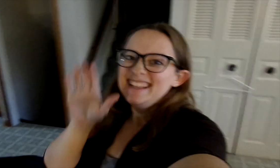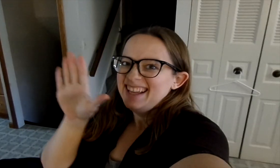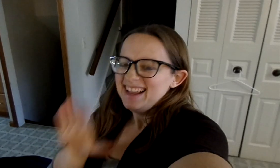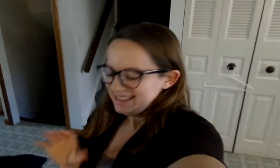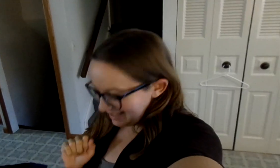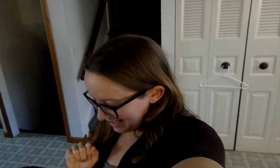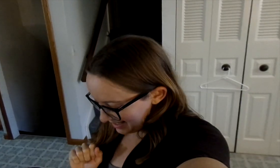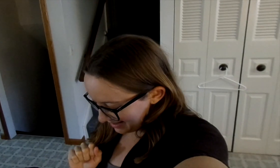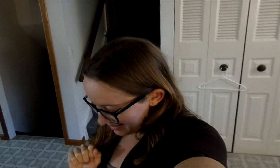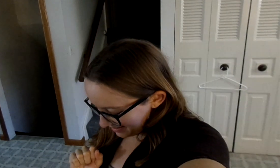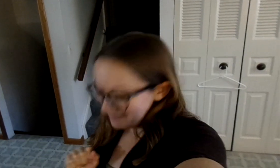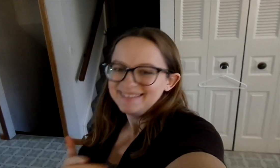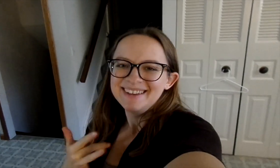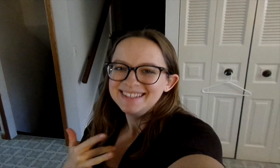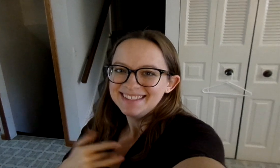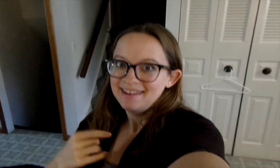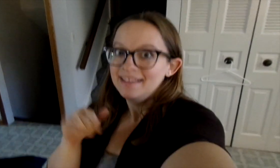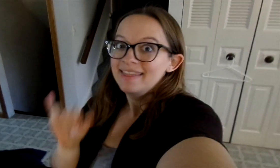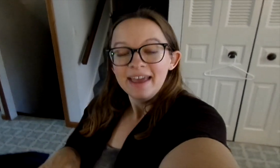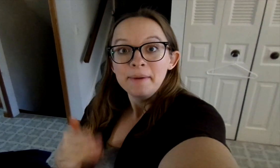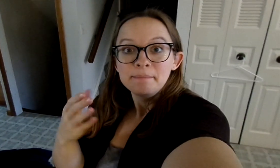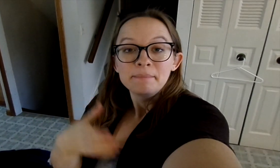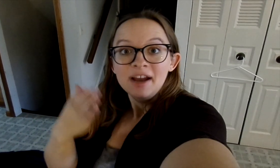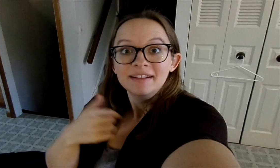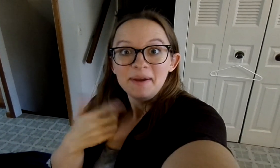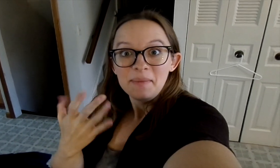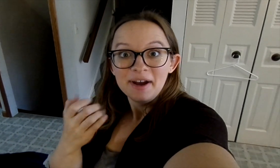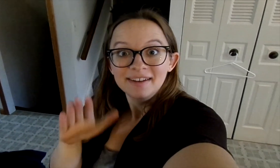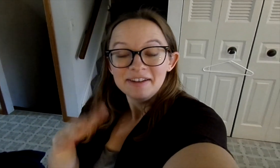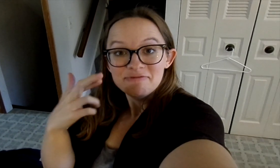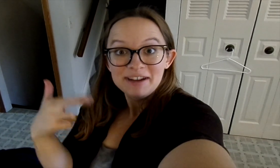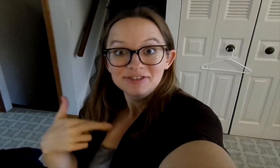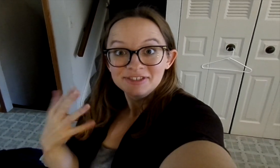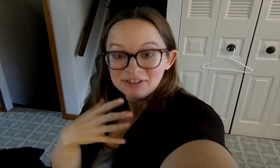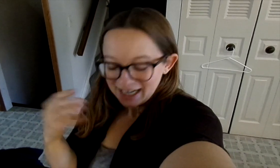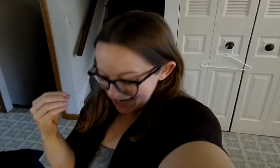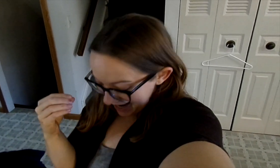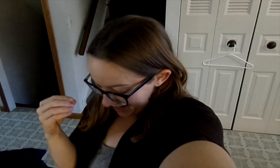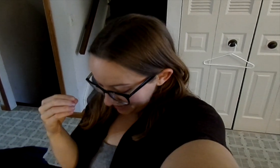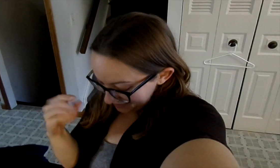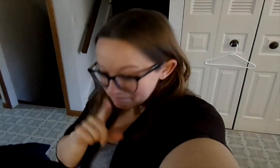That is awesome! I'm really excited. Those are the bottles that I wanted on my registry